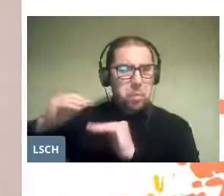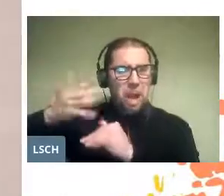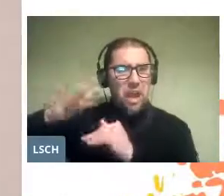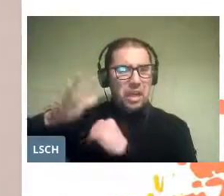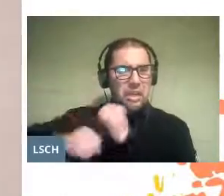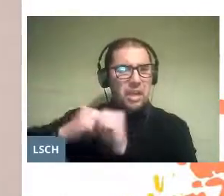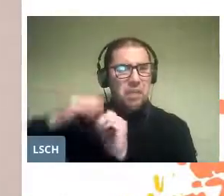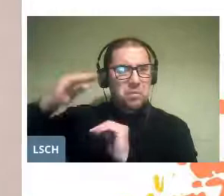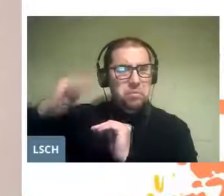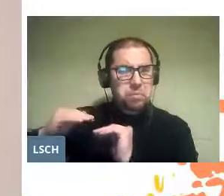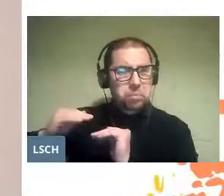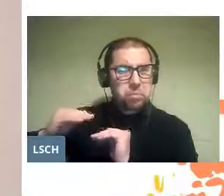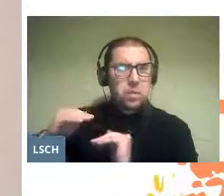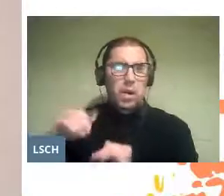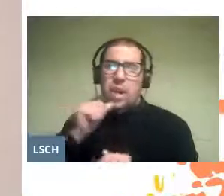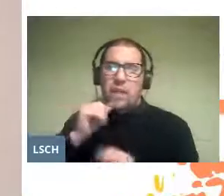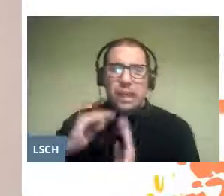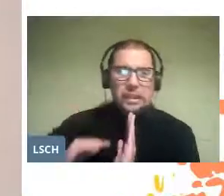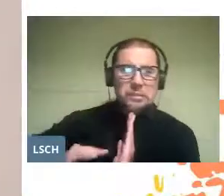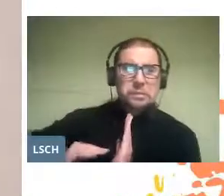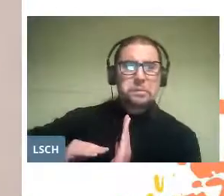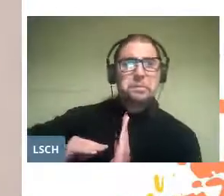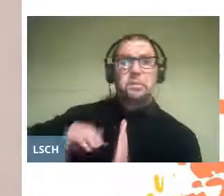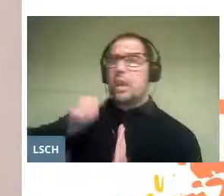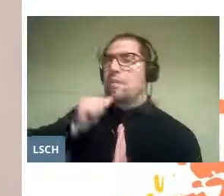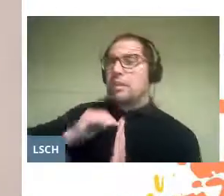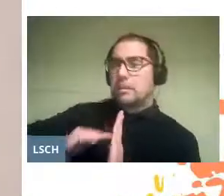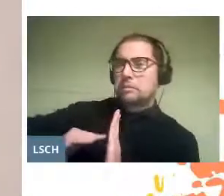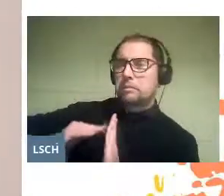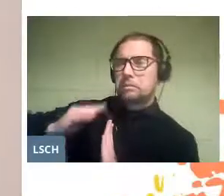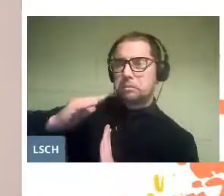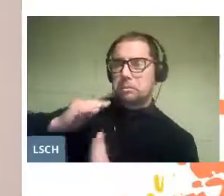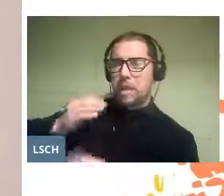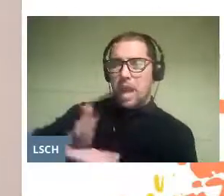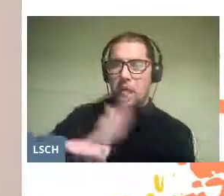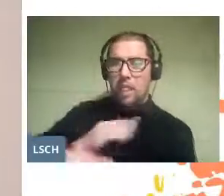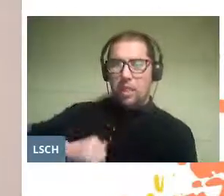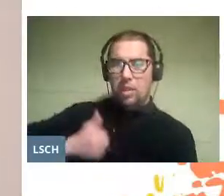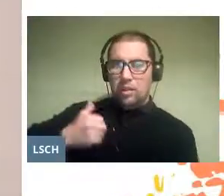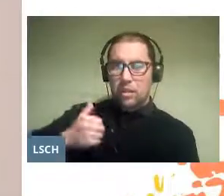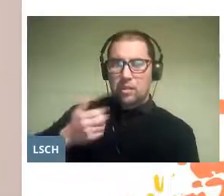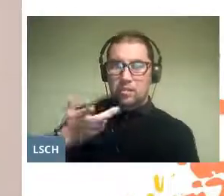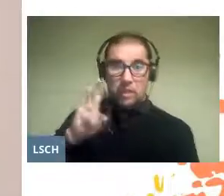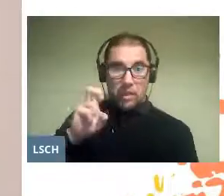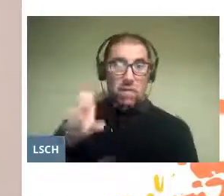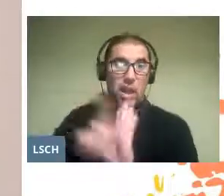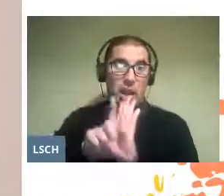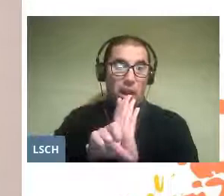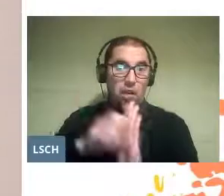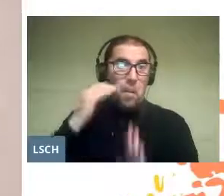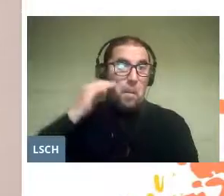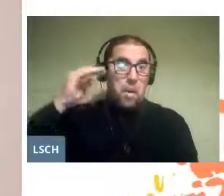who has not reached the age of puberty. From the legal point of view it is a person under 18 years of age.